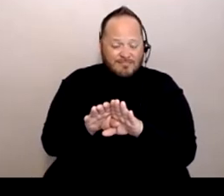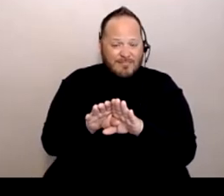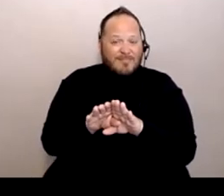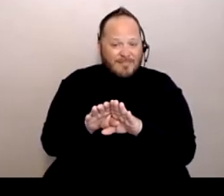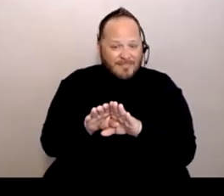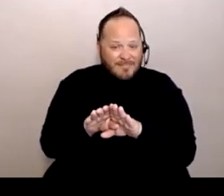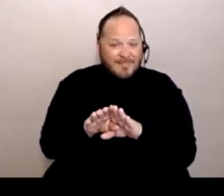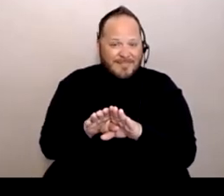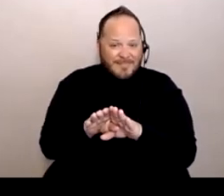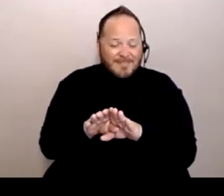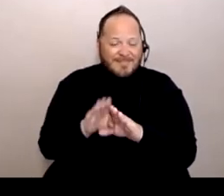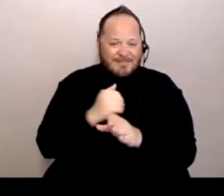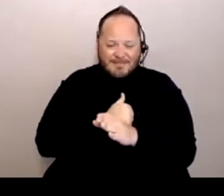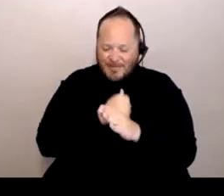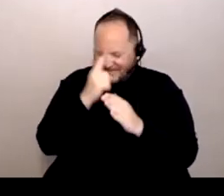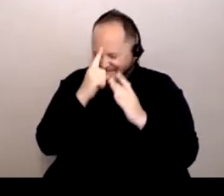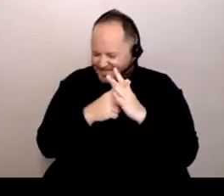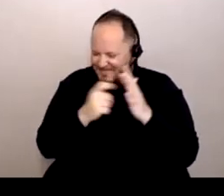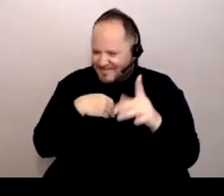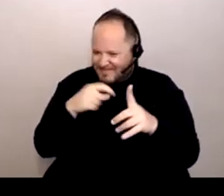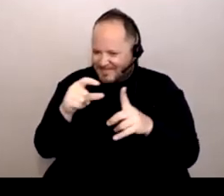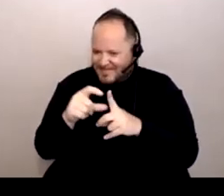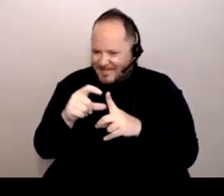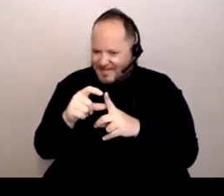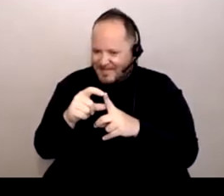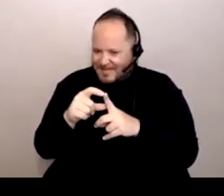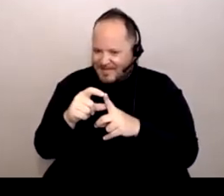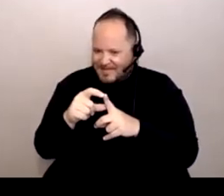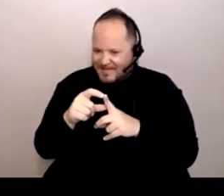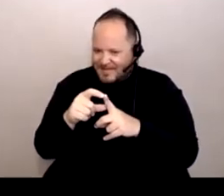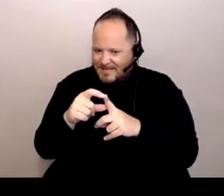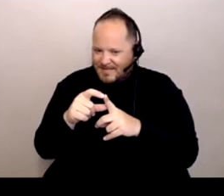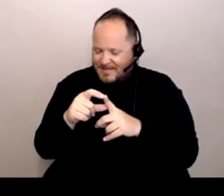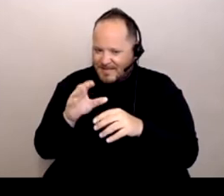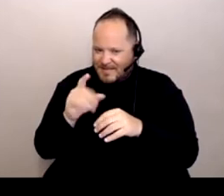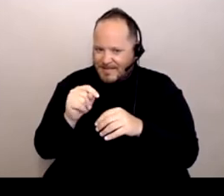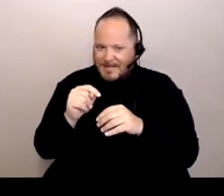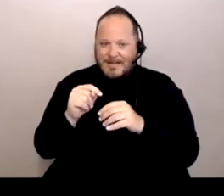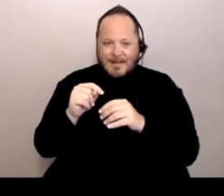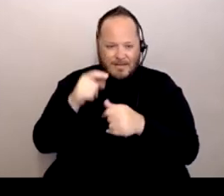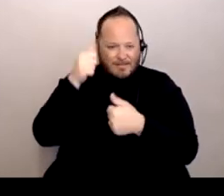Oh, I'm sorry, I lost my, my word. It came down so specifically that nobody was able to go